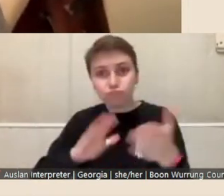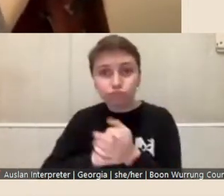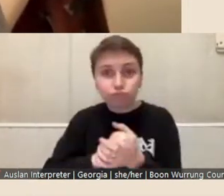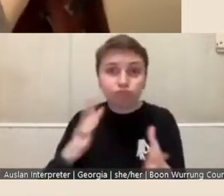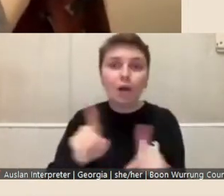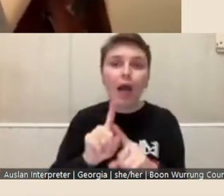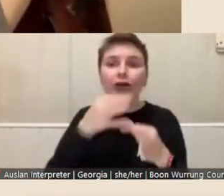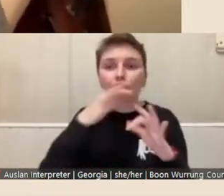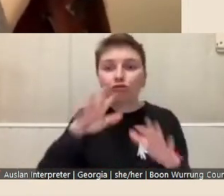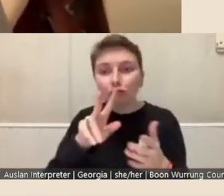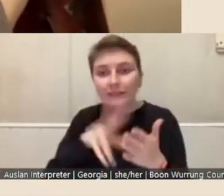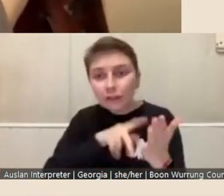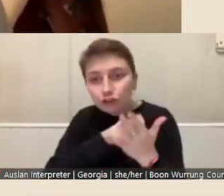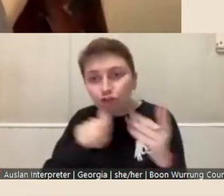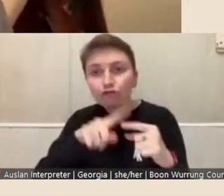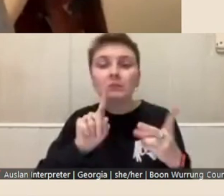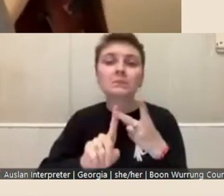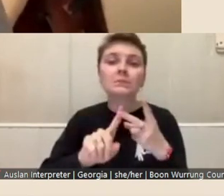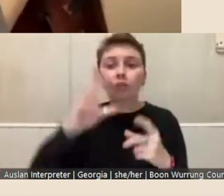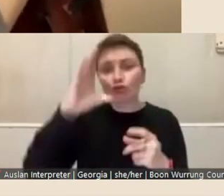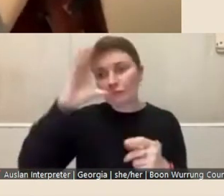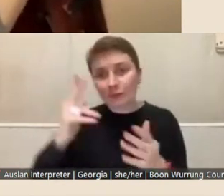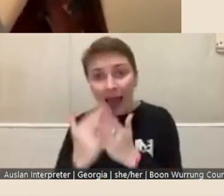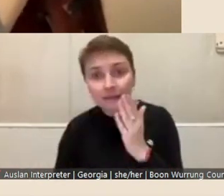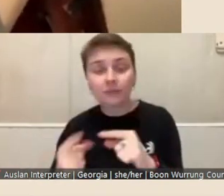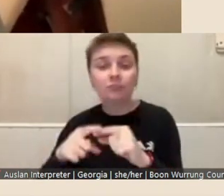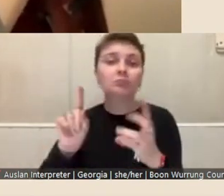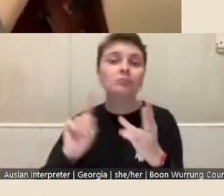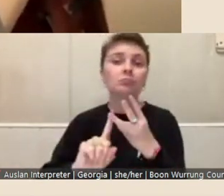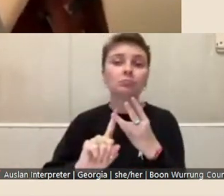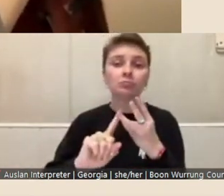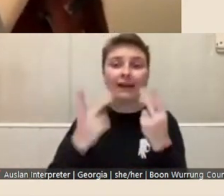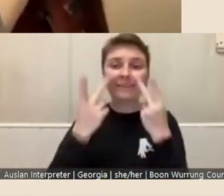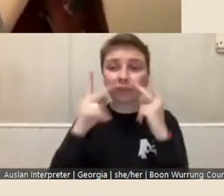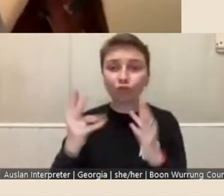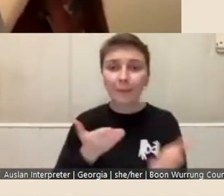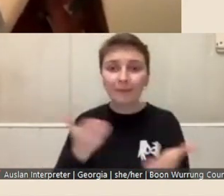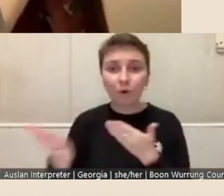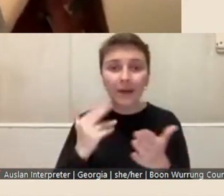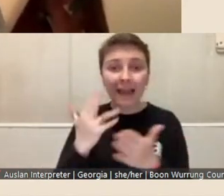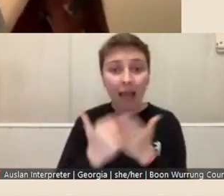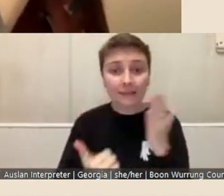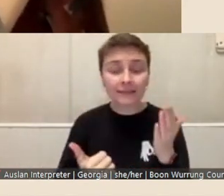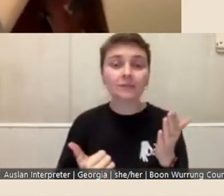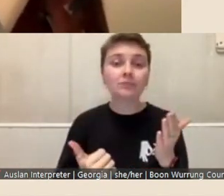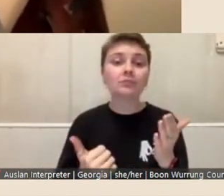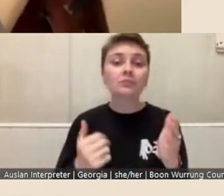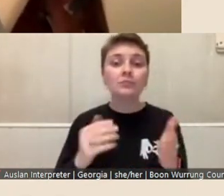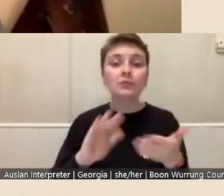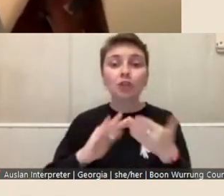in regional arts practice, in visual and performing arts, in community cultural development,